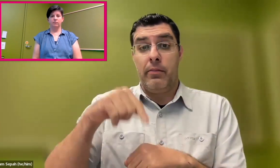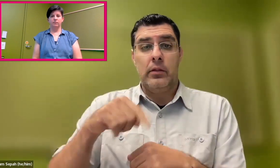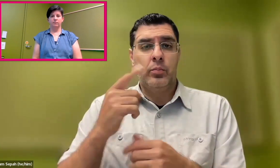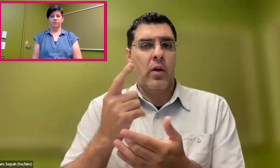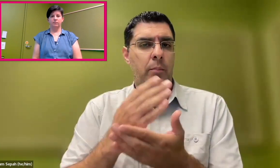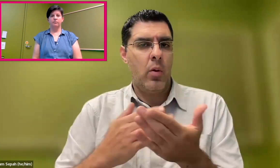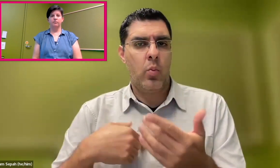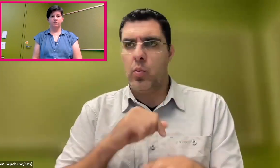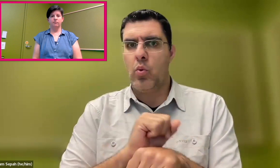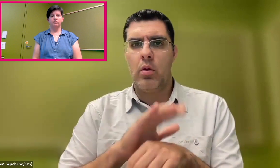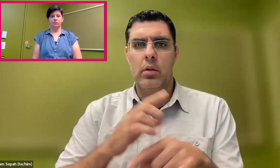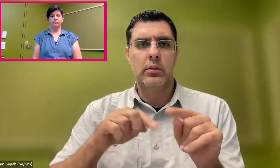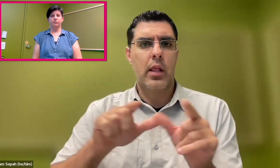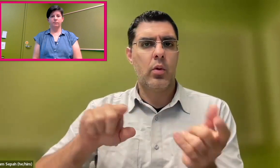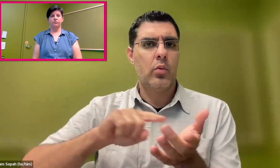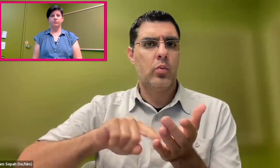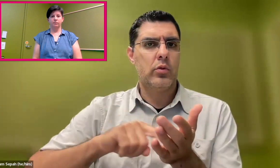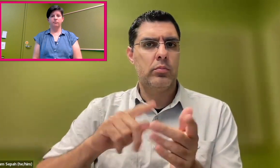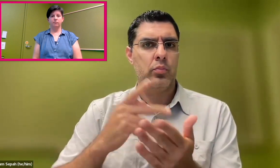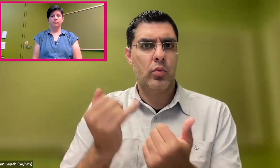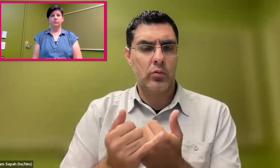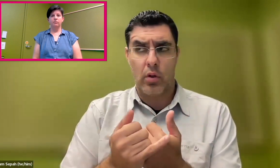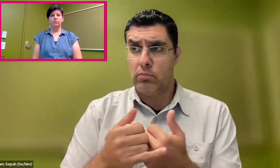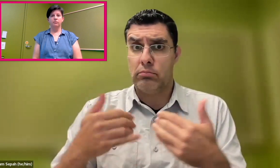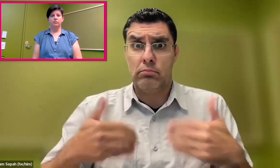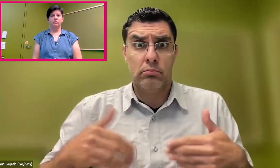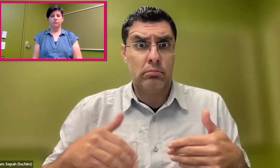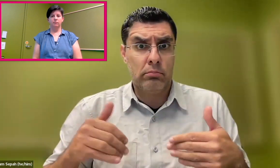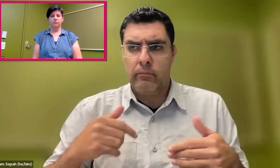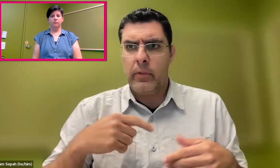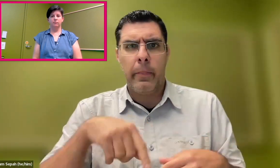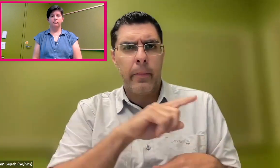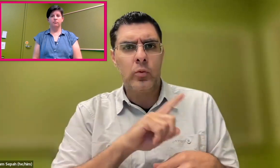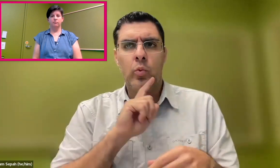to even the playing field is really, really wonderful.